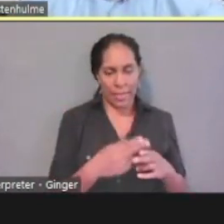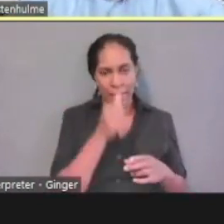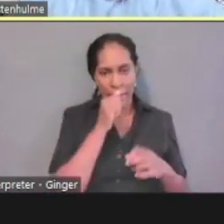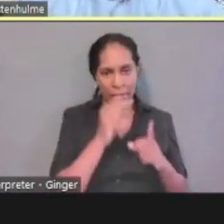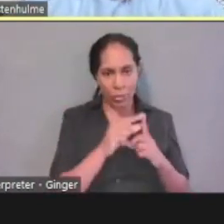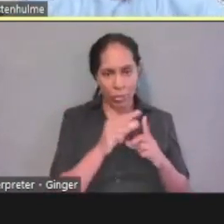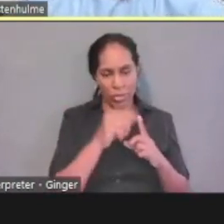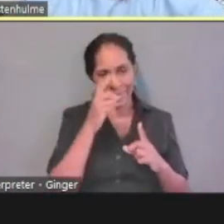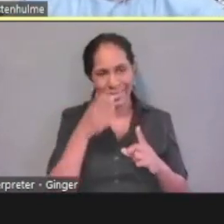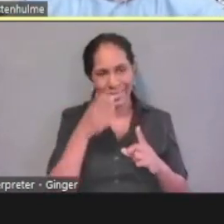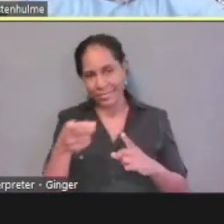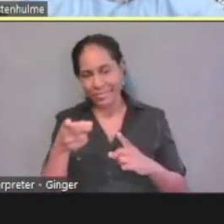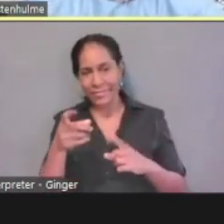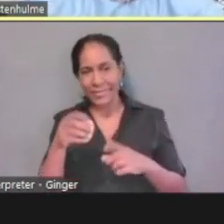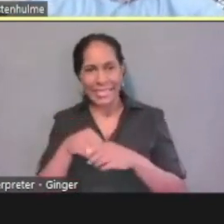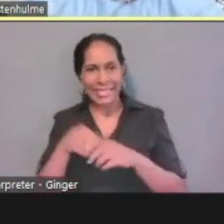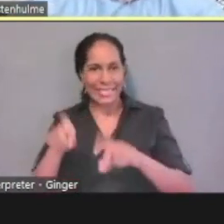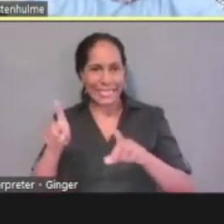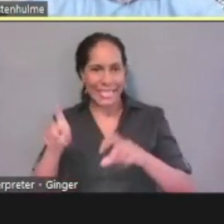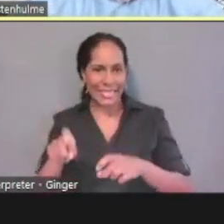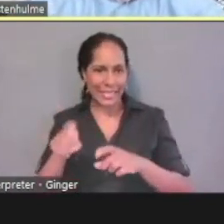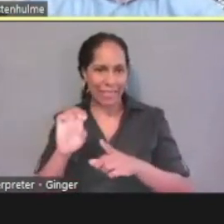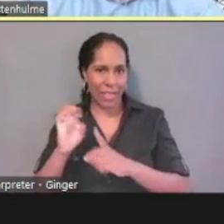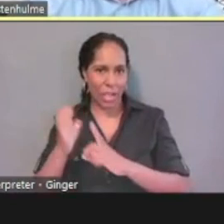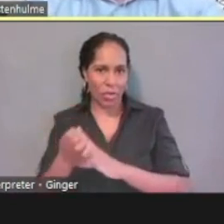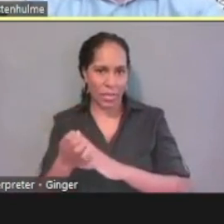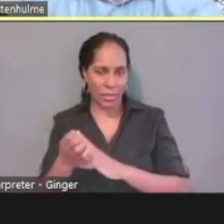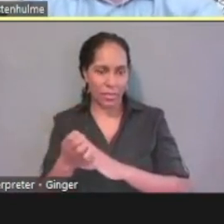but it will still be for, our application will still be for Jennifer Smith.